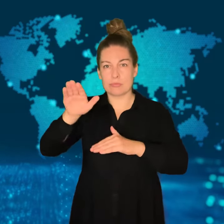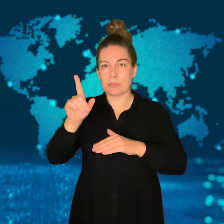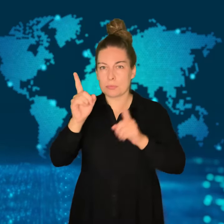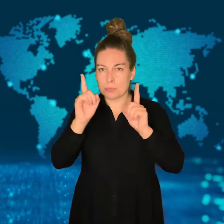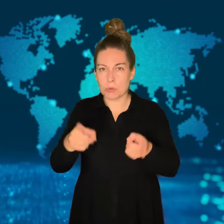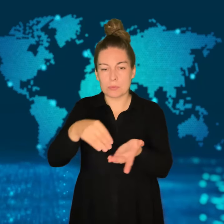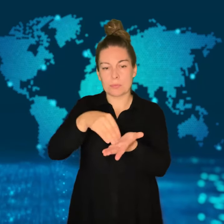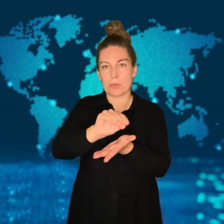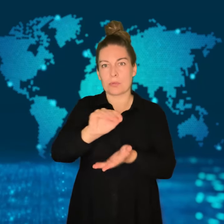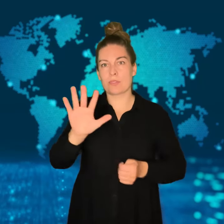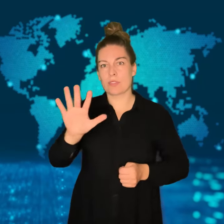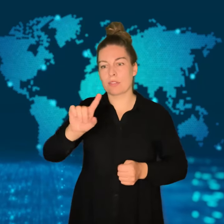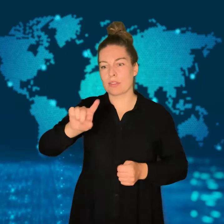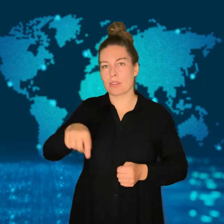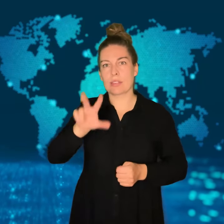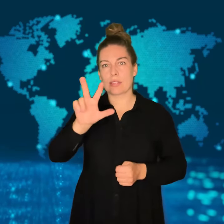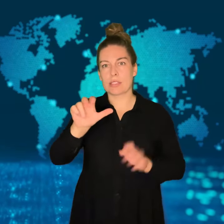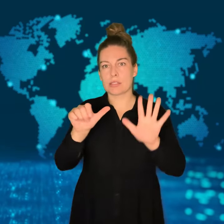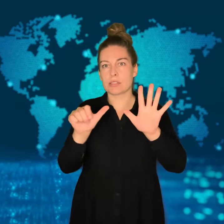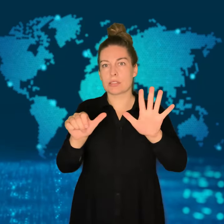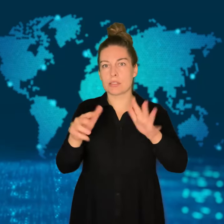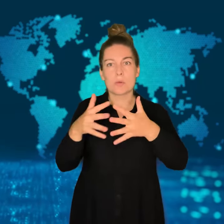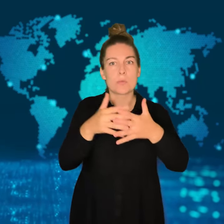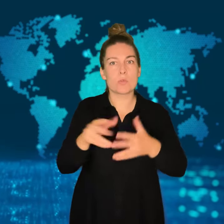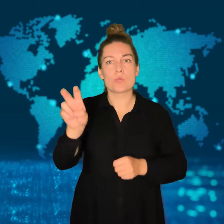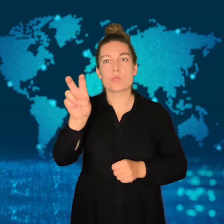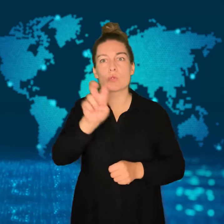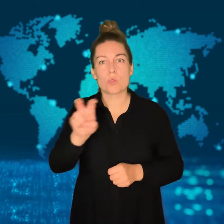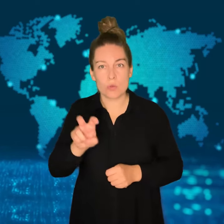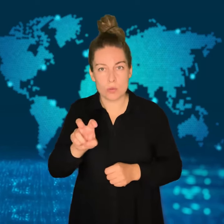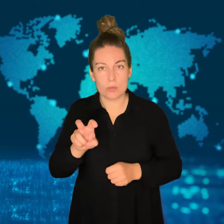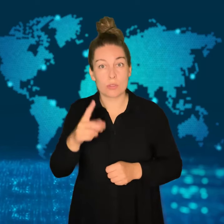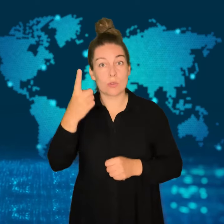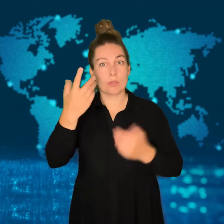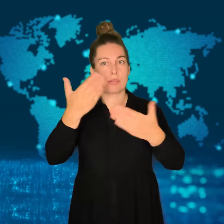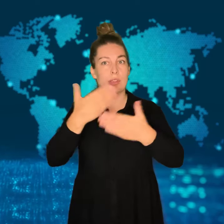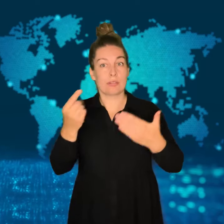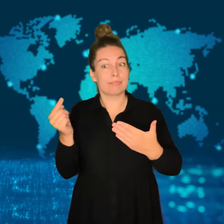the visit taking place.